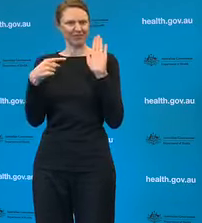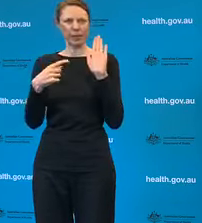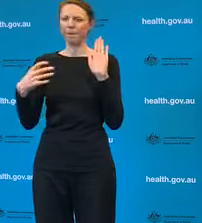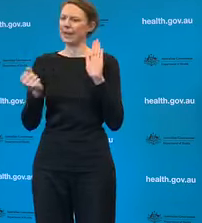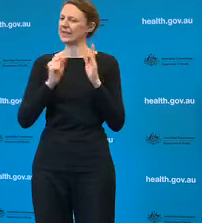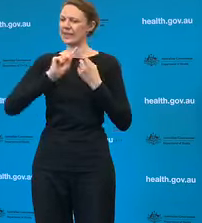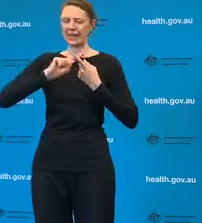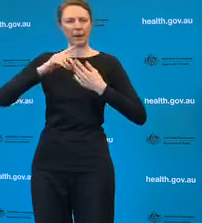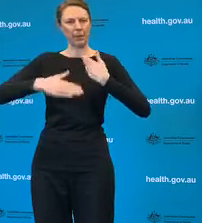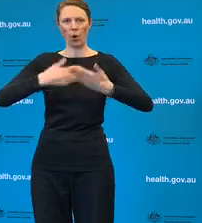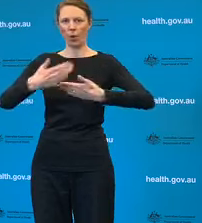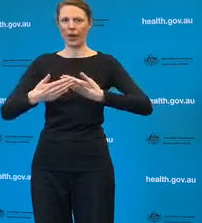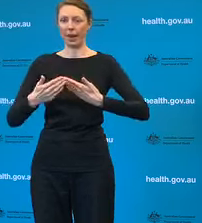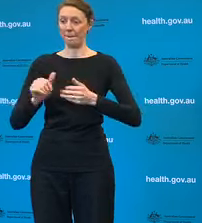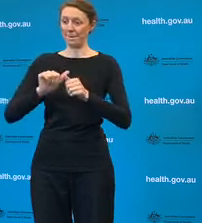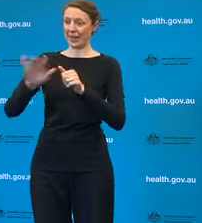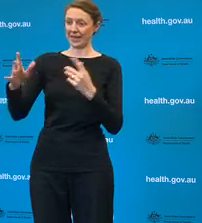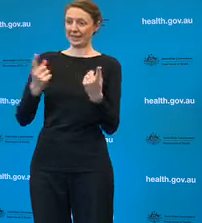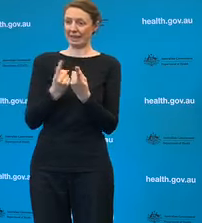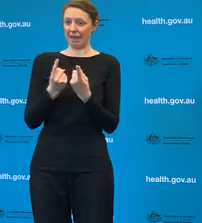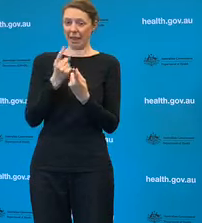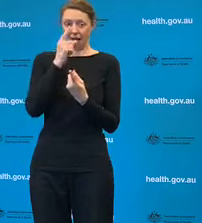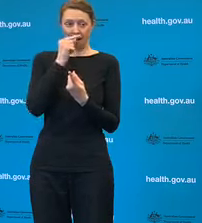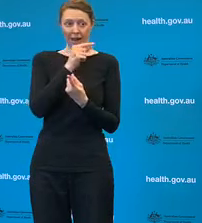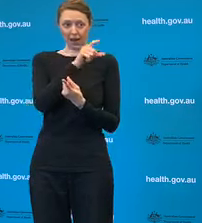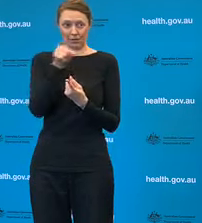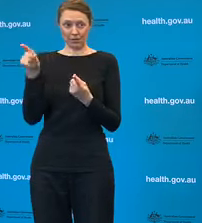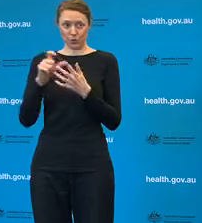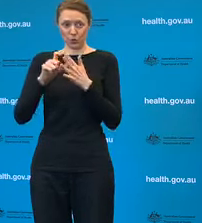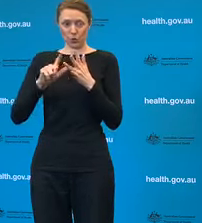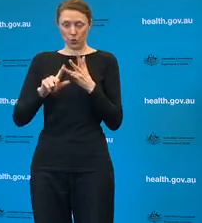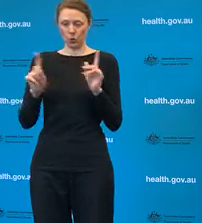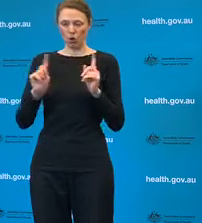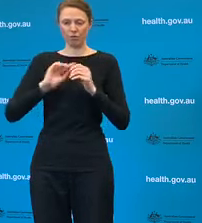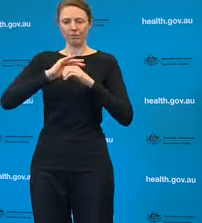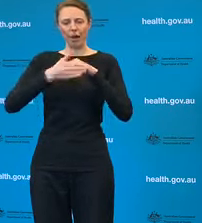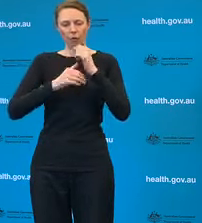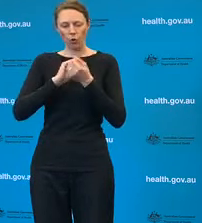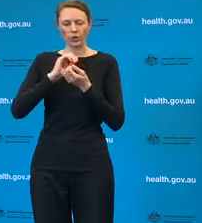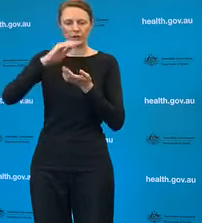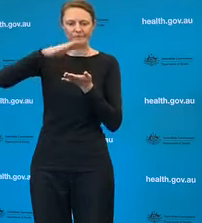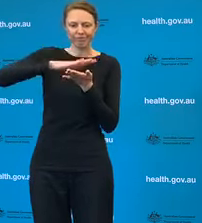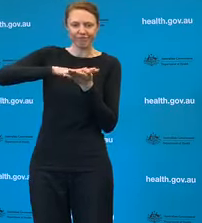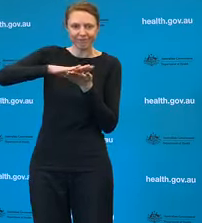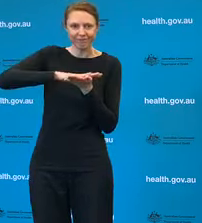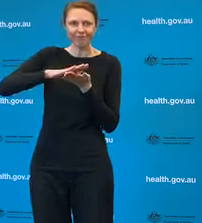physical distance, remains hand washing, remains great hand hygiene and as I heard